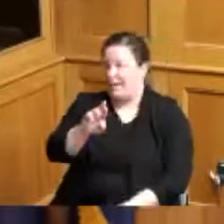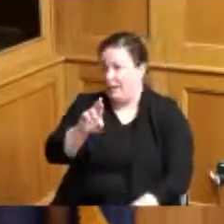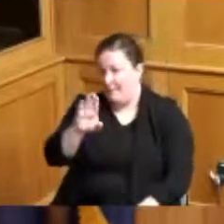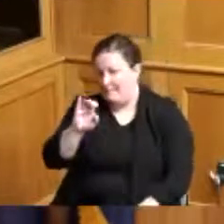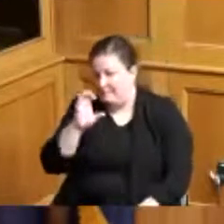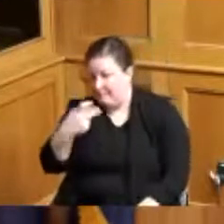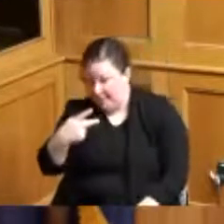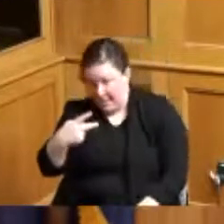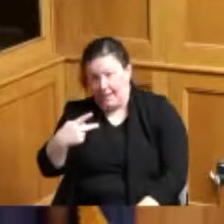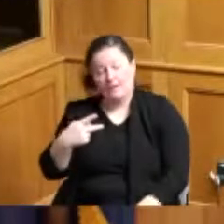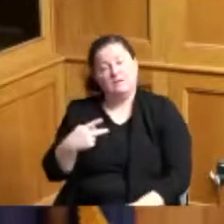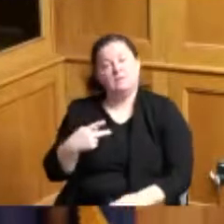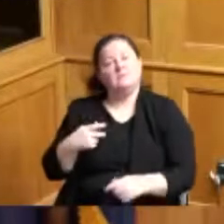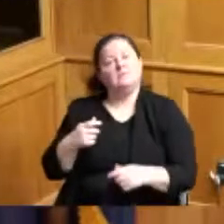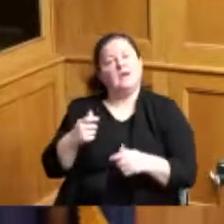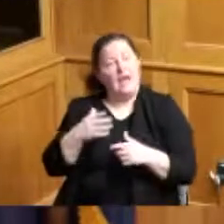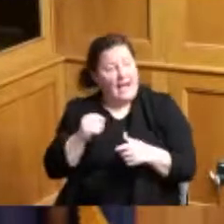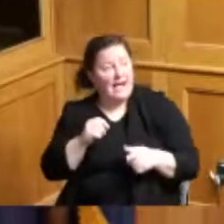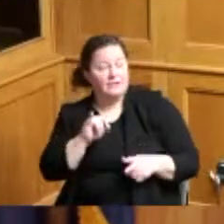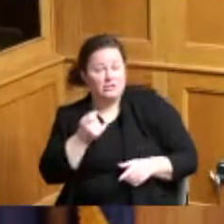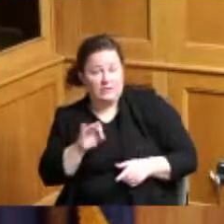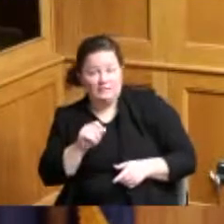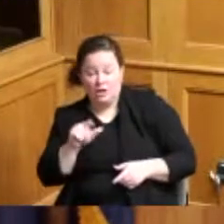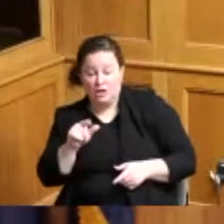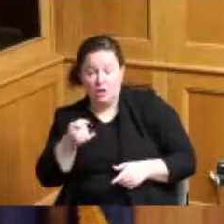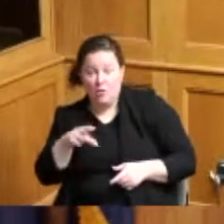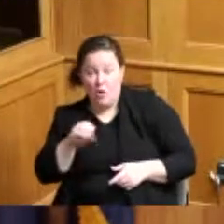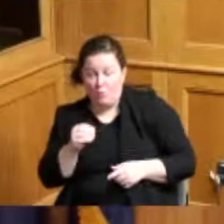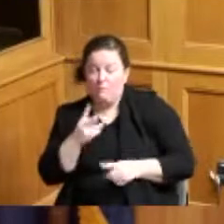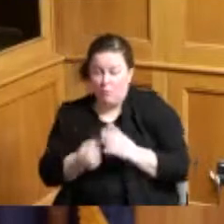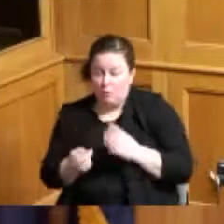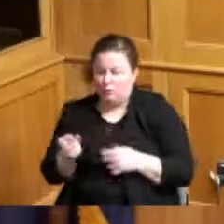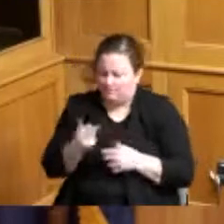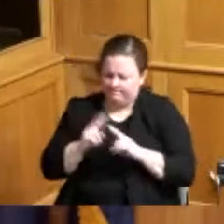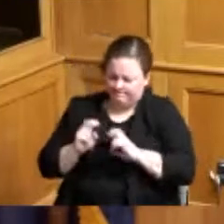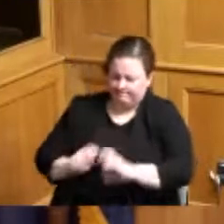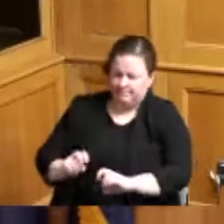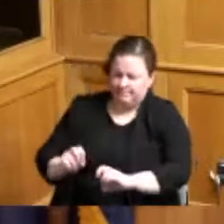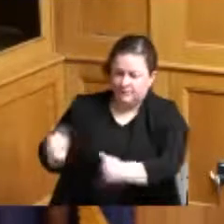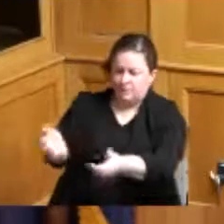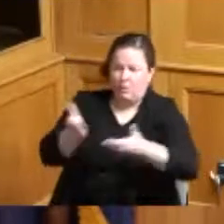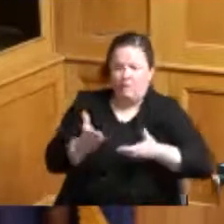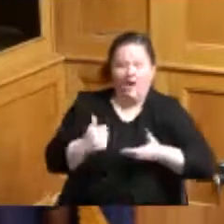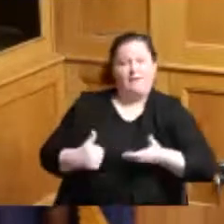for being able to look into those items and bring it back forward to the commission thank you thank